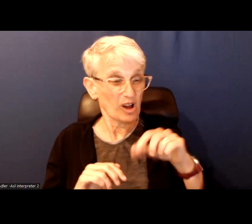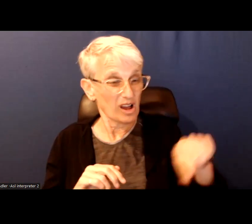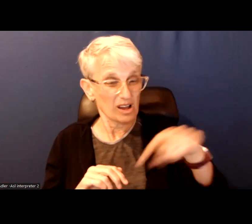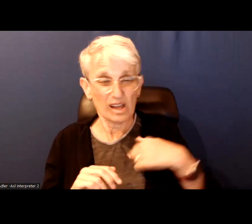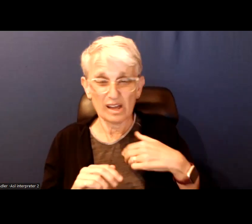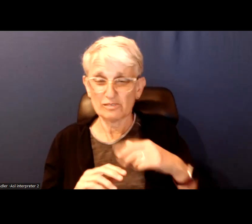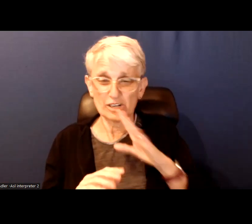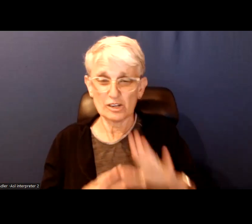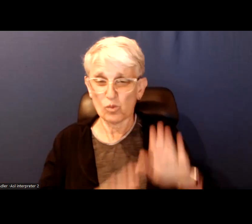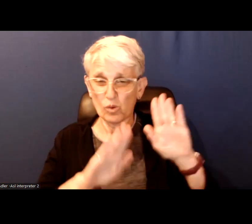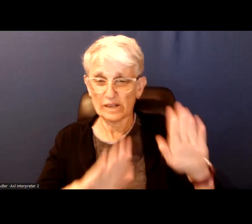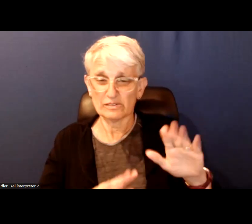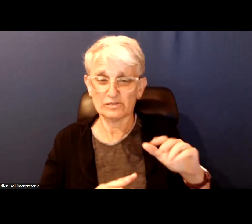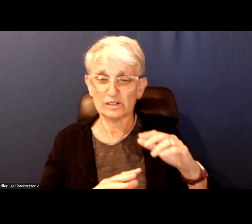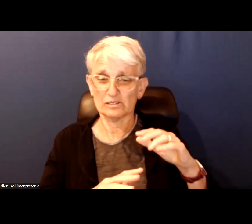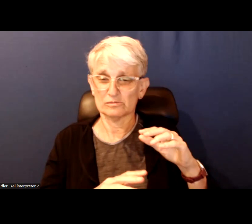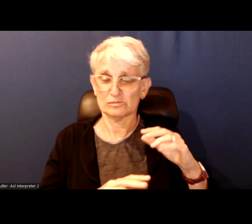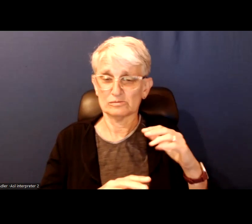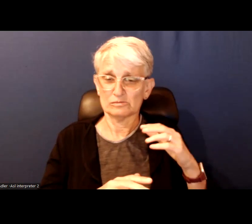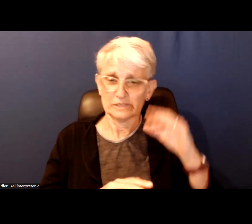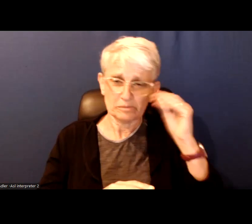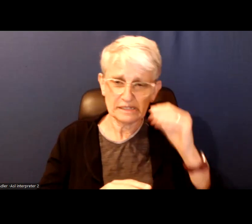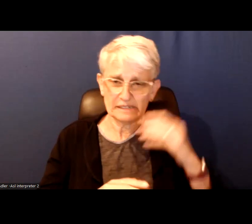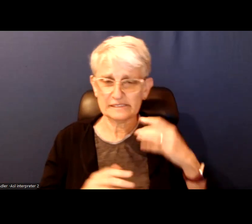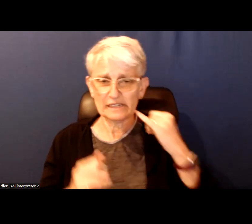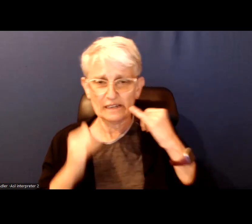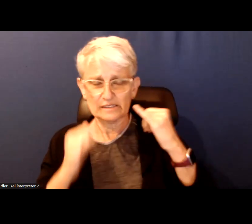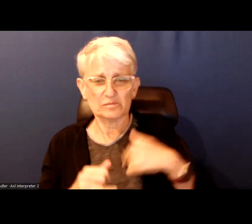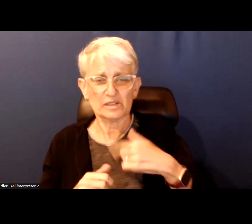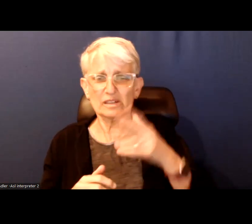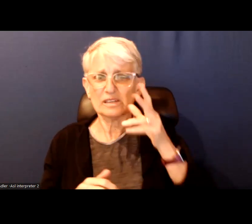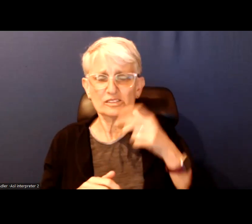Always looking to some of the conversations that happened at (Name?)